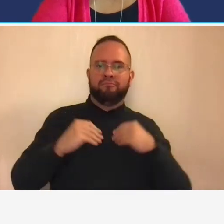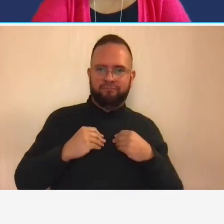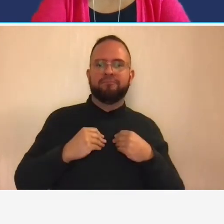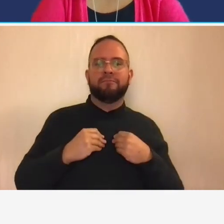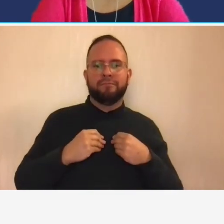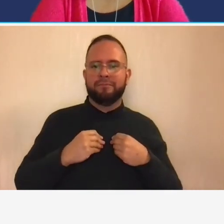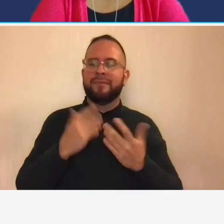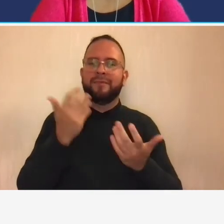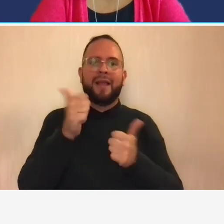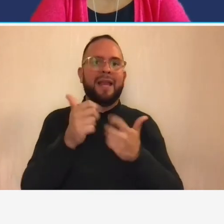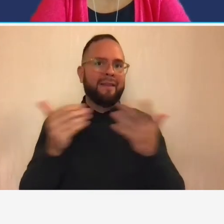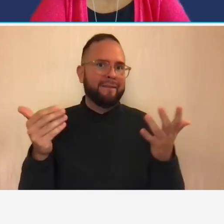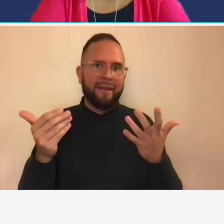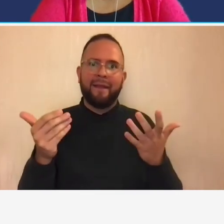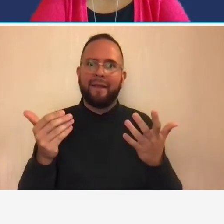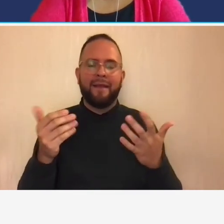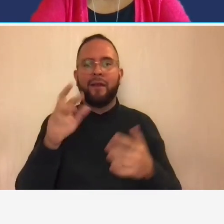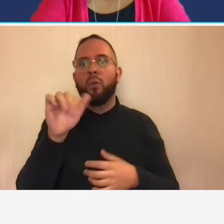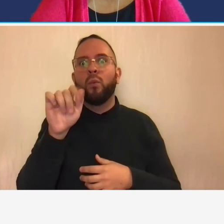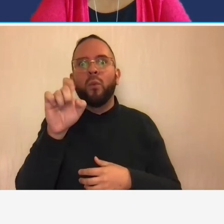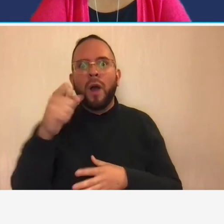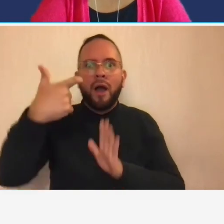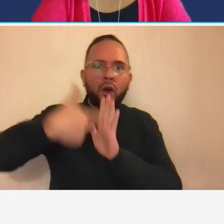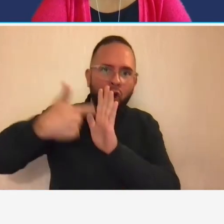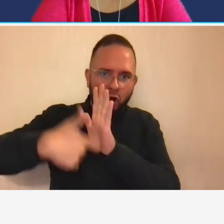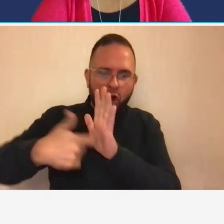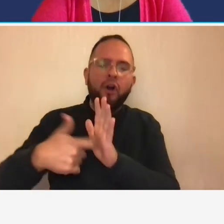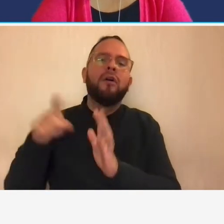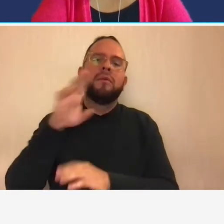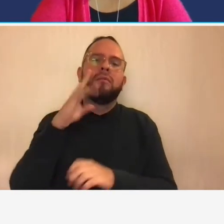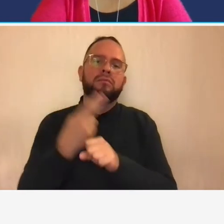and uses those rates during the duration of their contracts so federal this program was